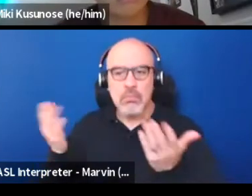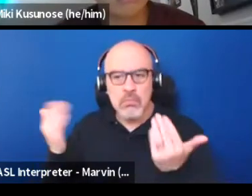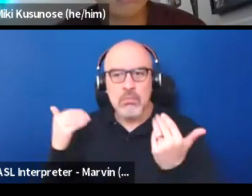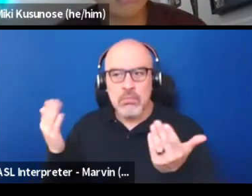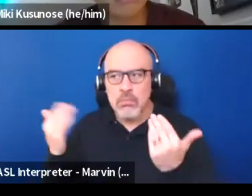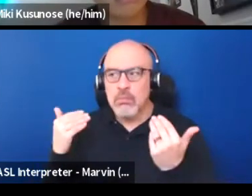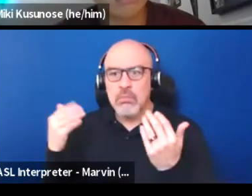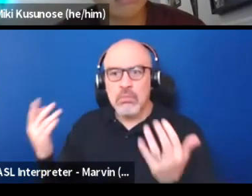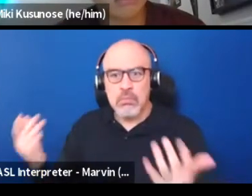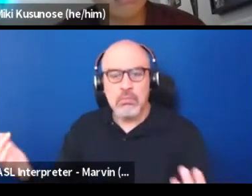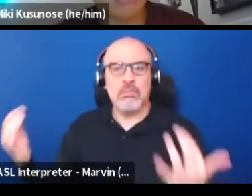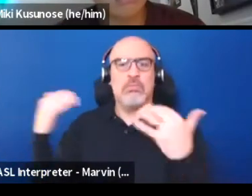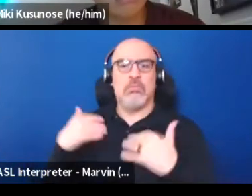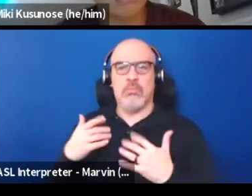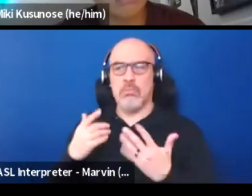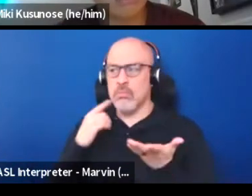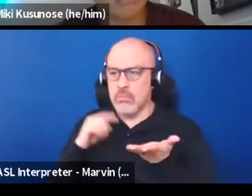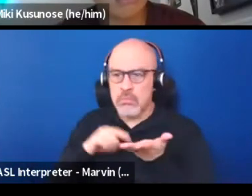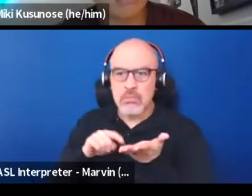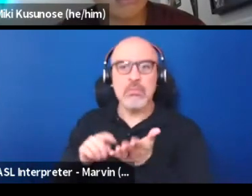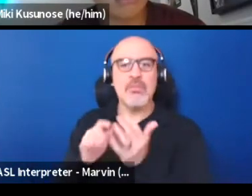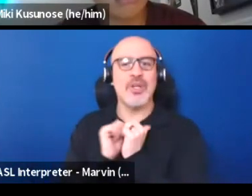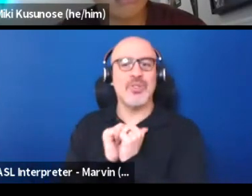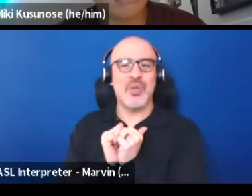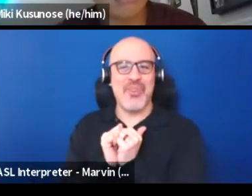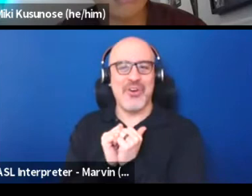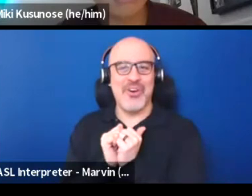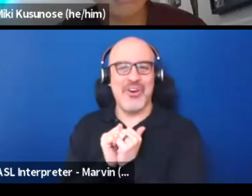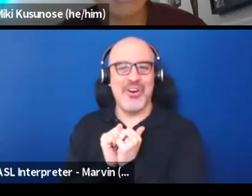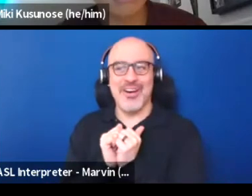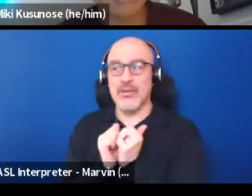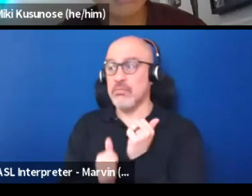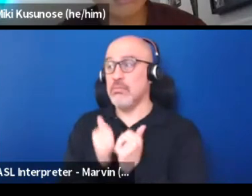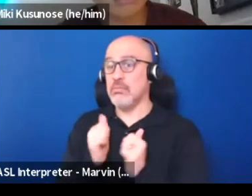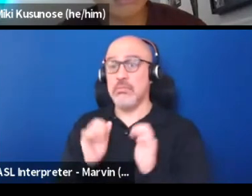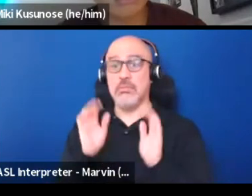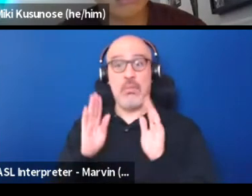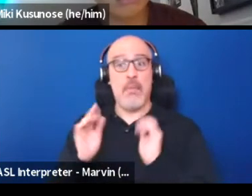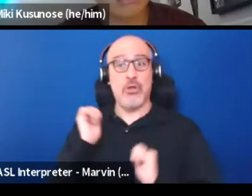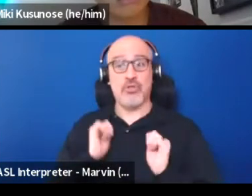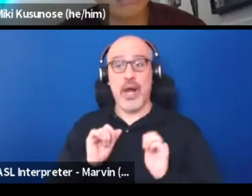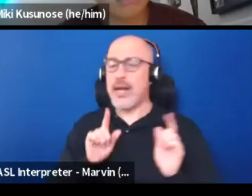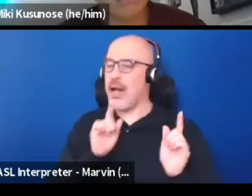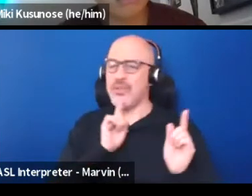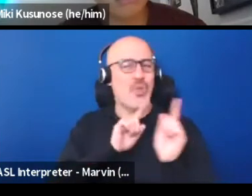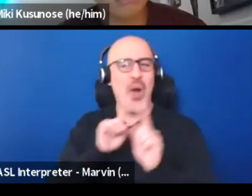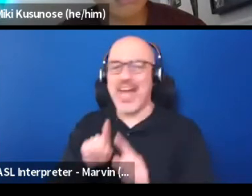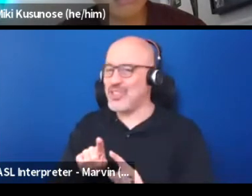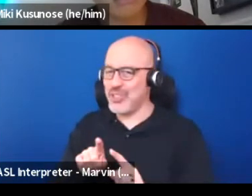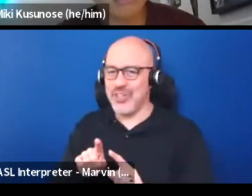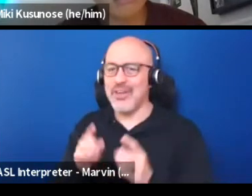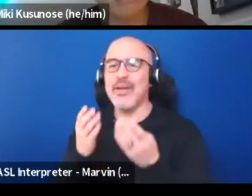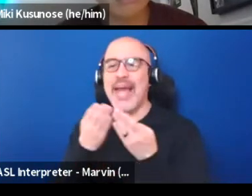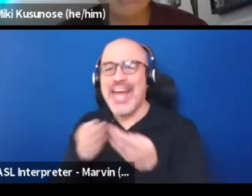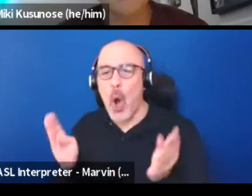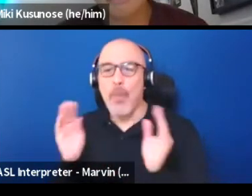in that exploration together. So most rate art doesn't actually give answers, it actually opens up questions and minds